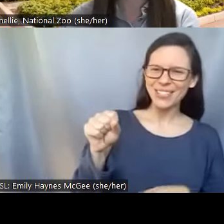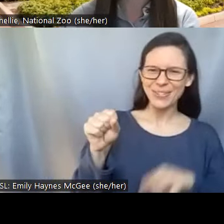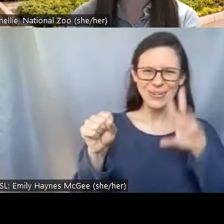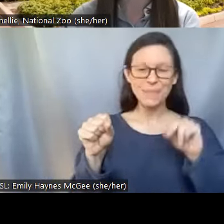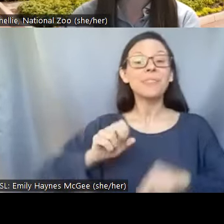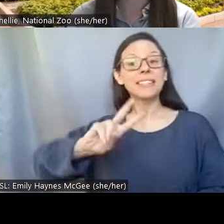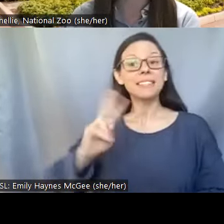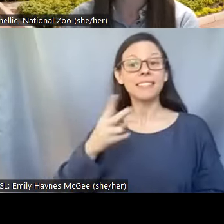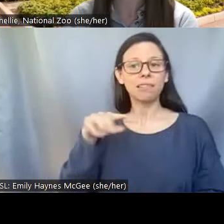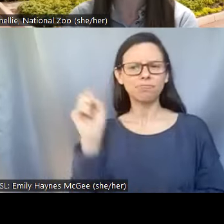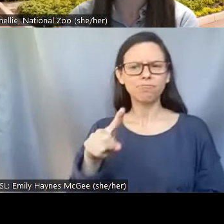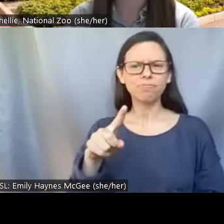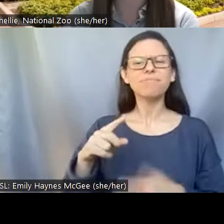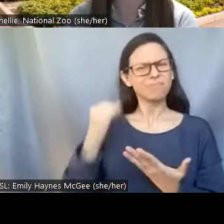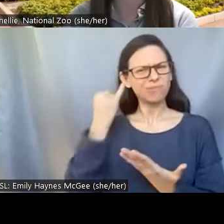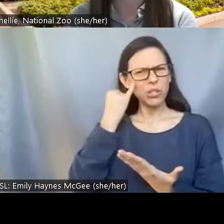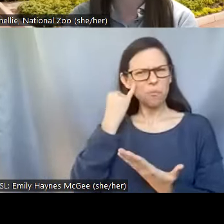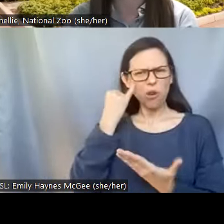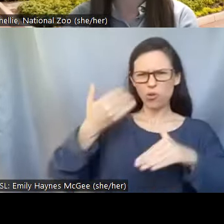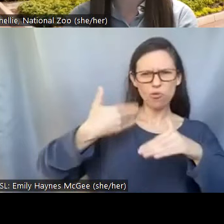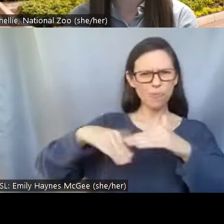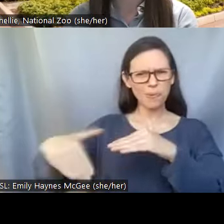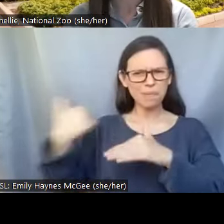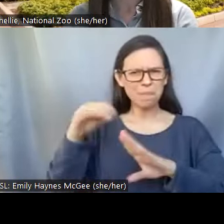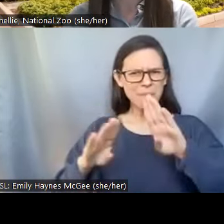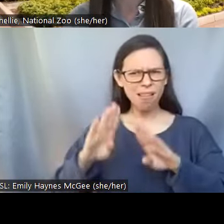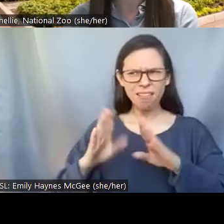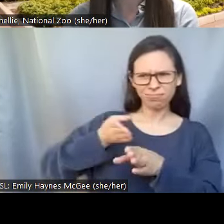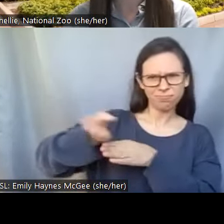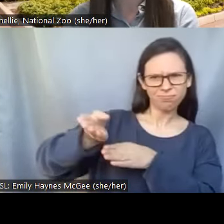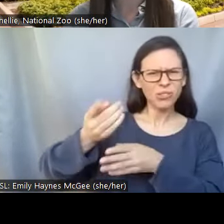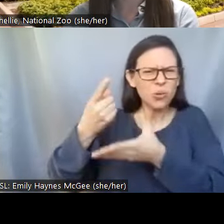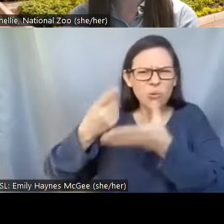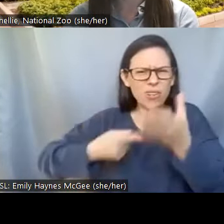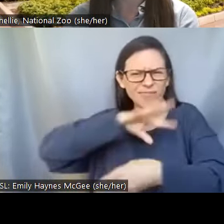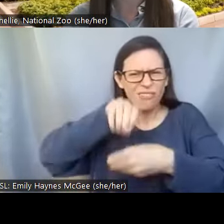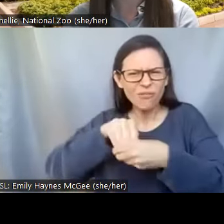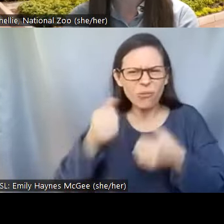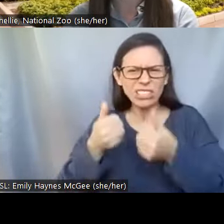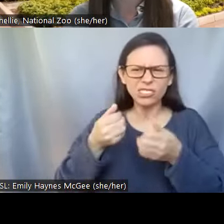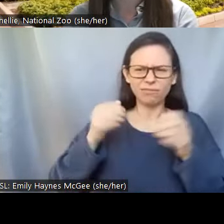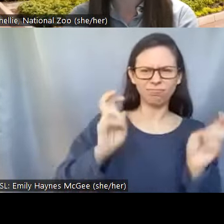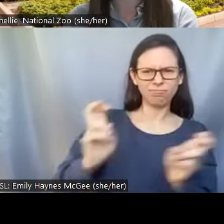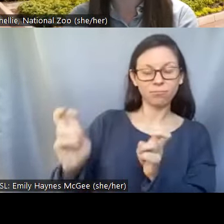subjects do you think is involved in reproductive biology; science, technology, engineering, art, or math.